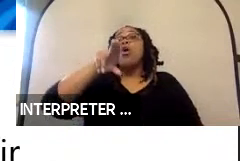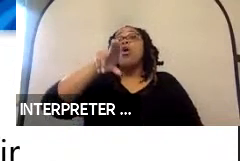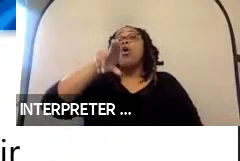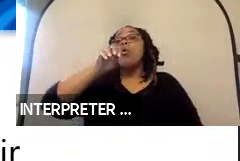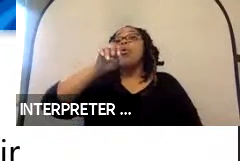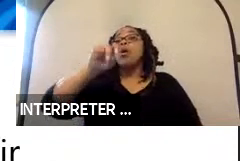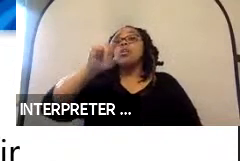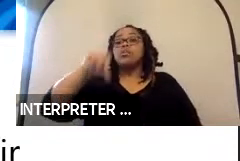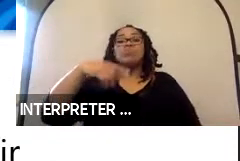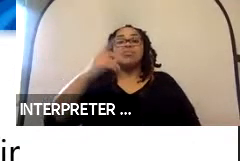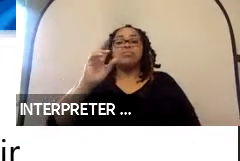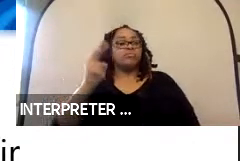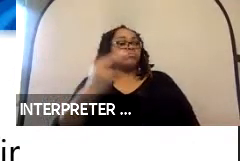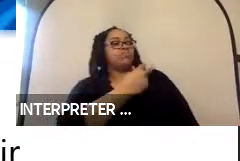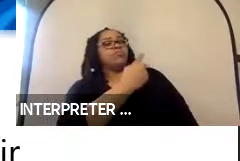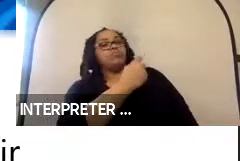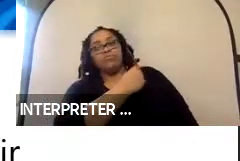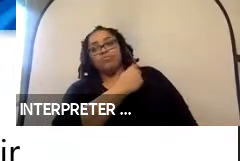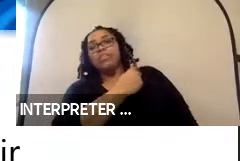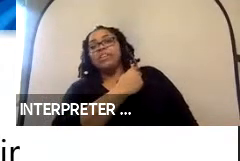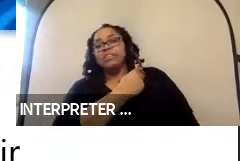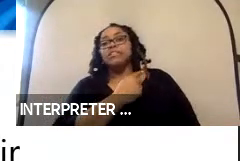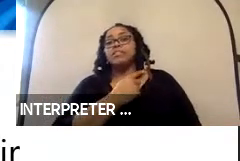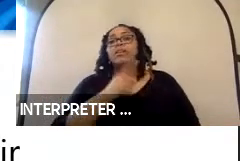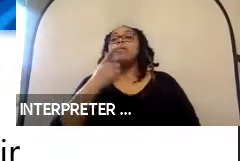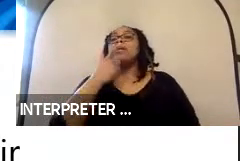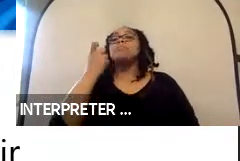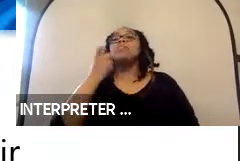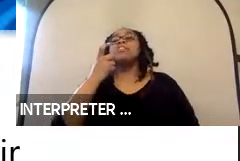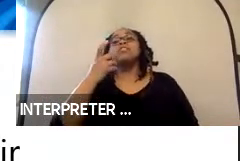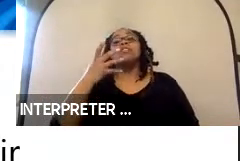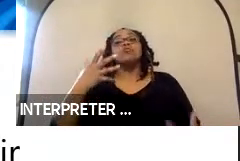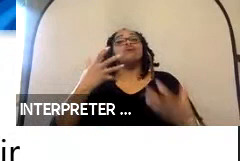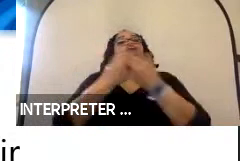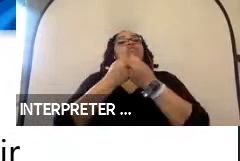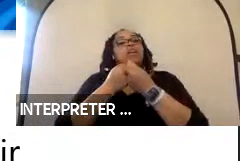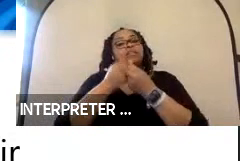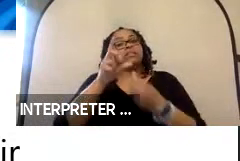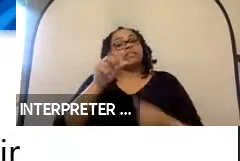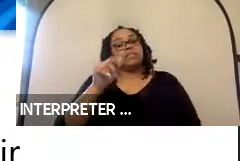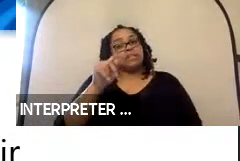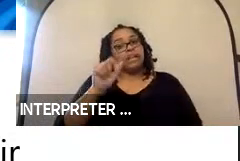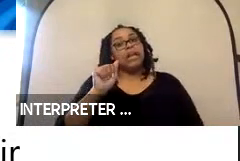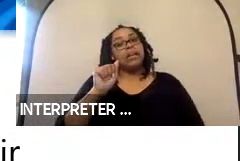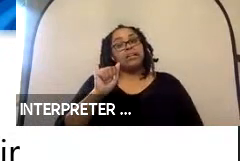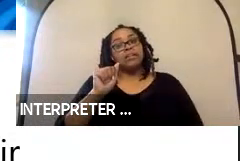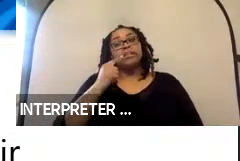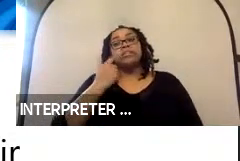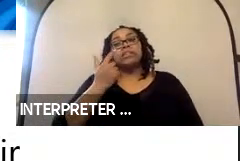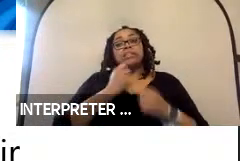and that’s just based on the crash data. And in order to have the safest set-up in